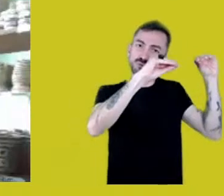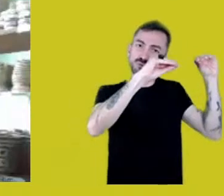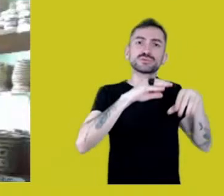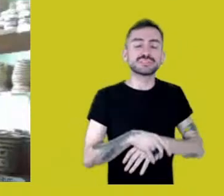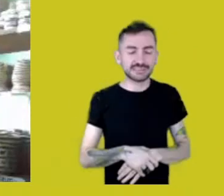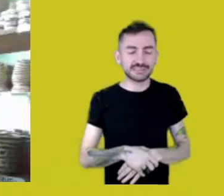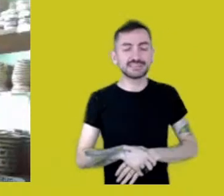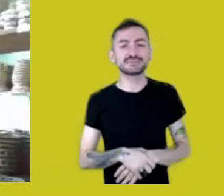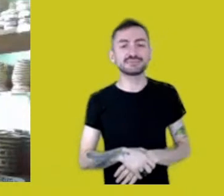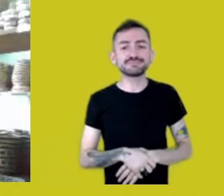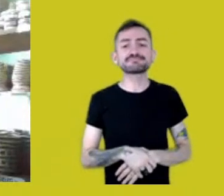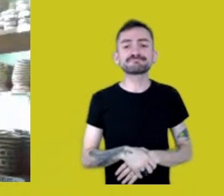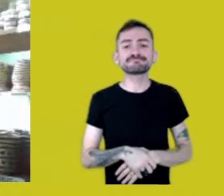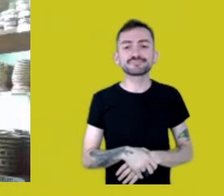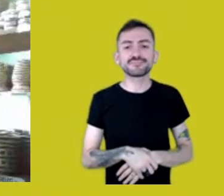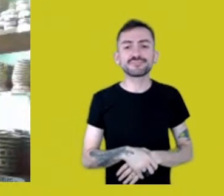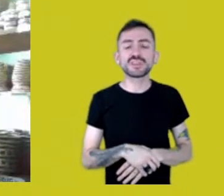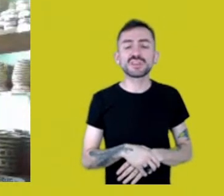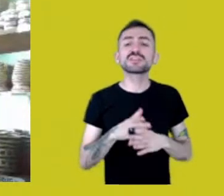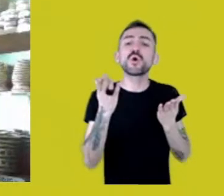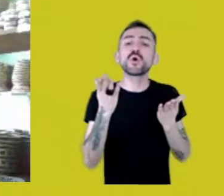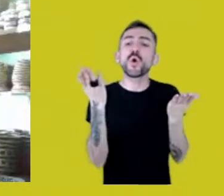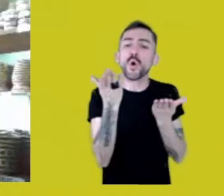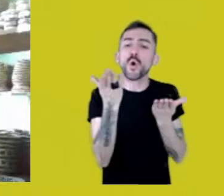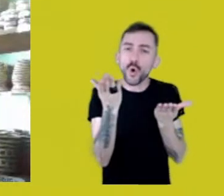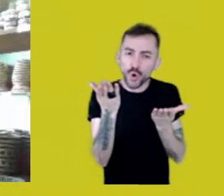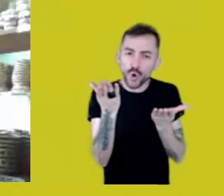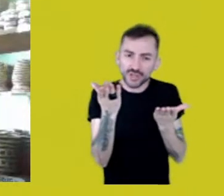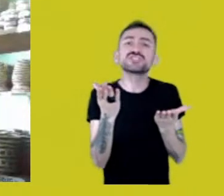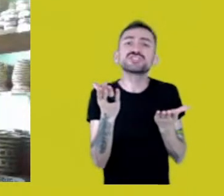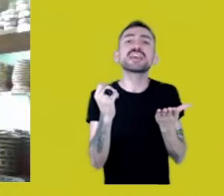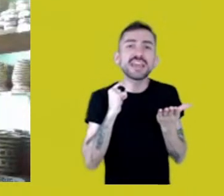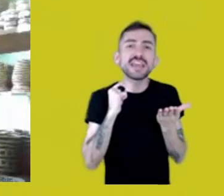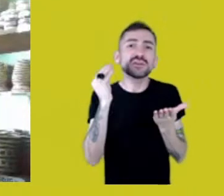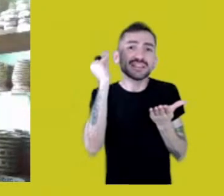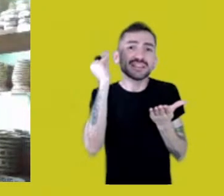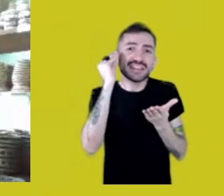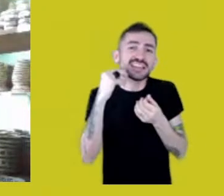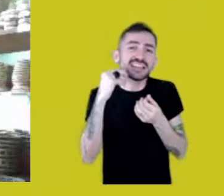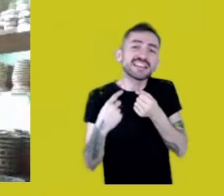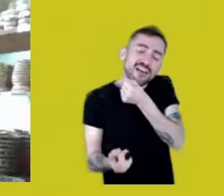this path back to my ancestry,